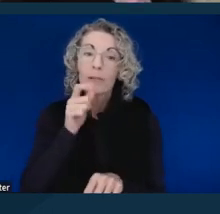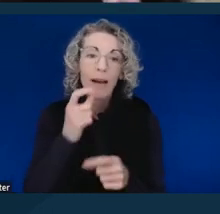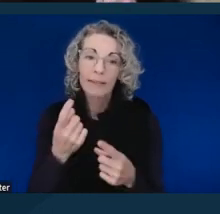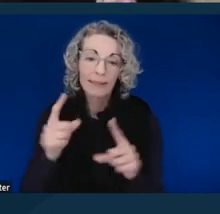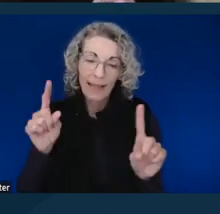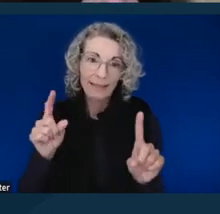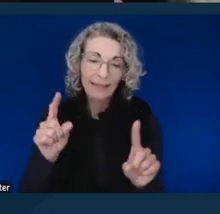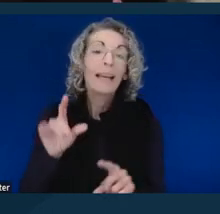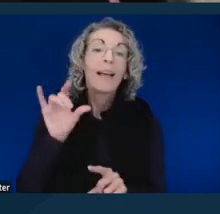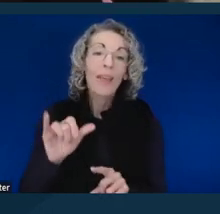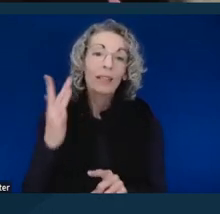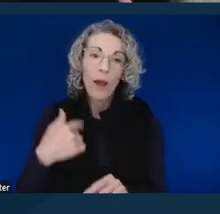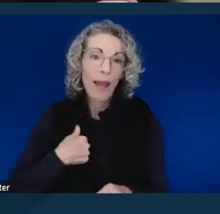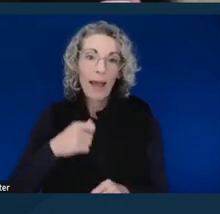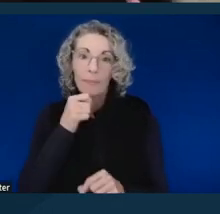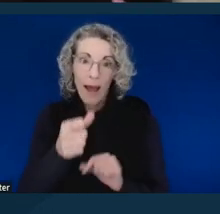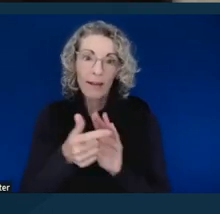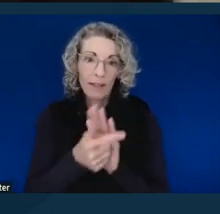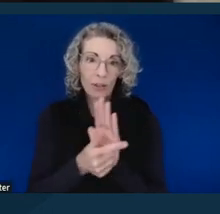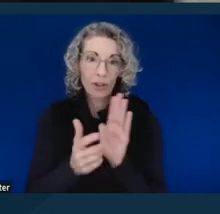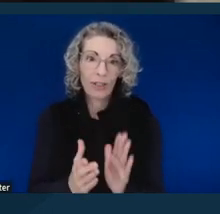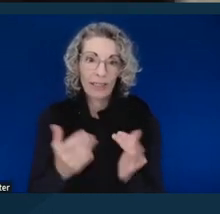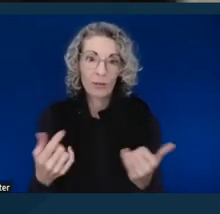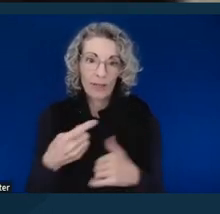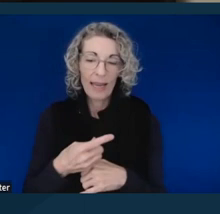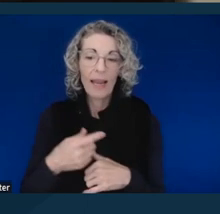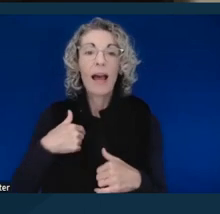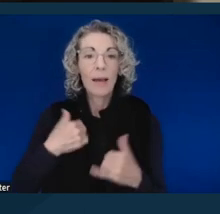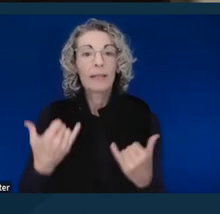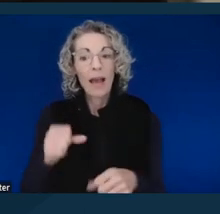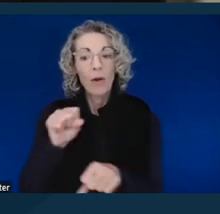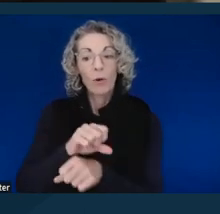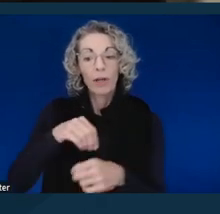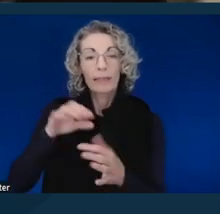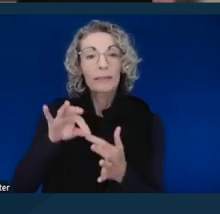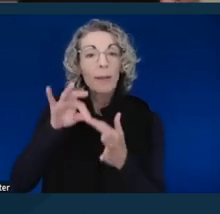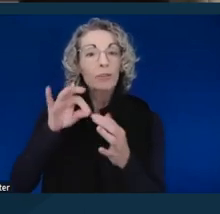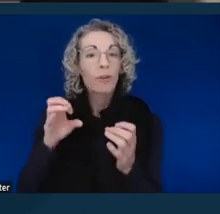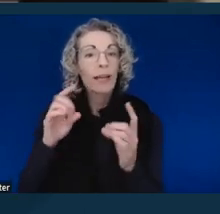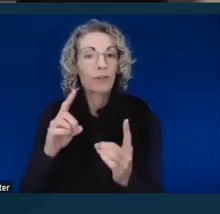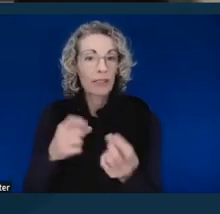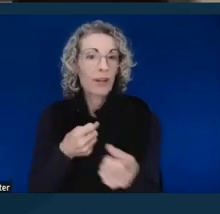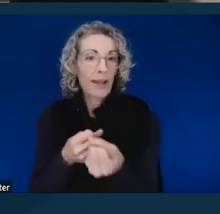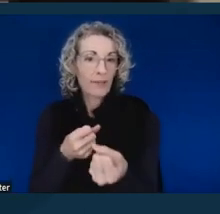And I am now working in special education advocacy. So, I'm still in the field of law,